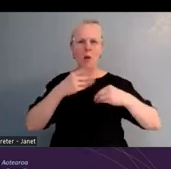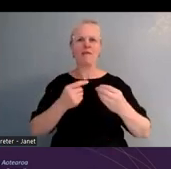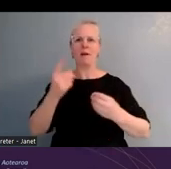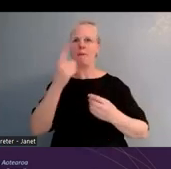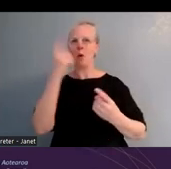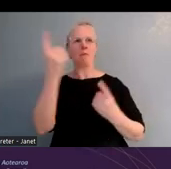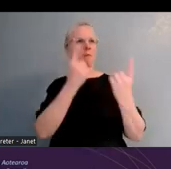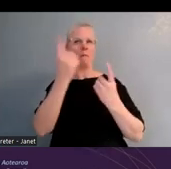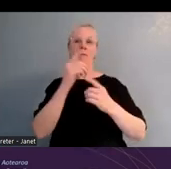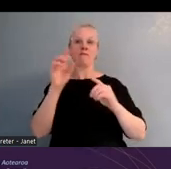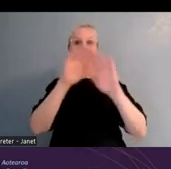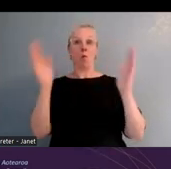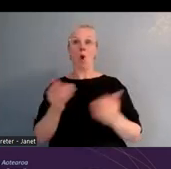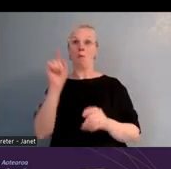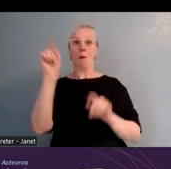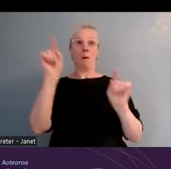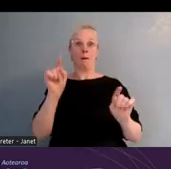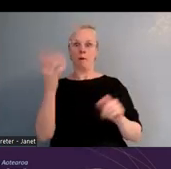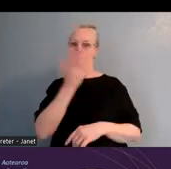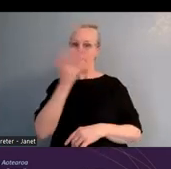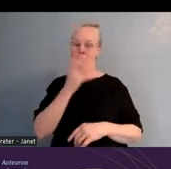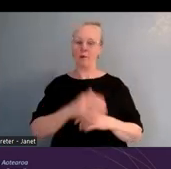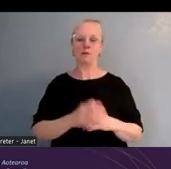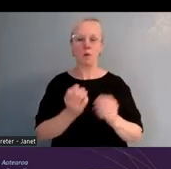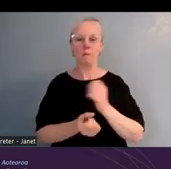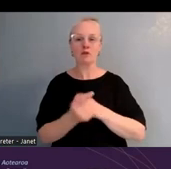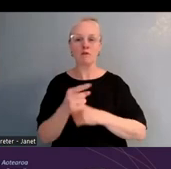and I'll give you an opportunity to meet some teachers, have a conversation,